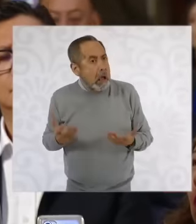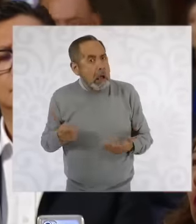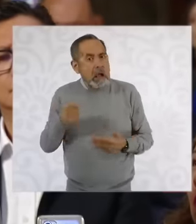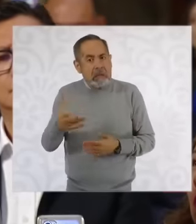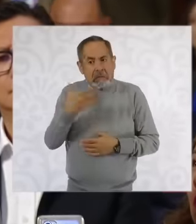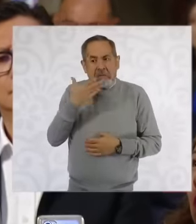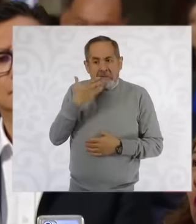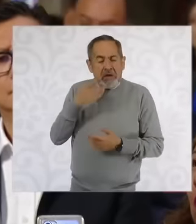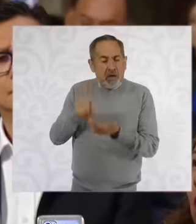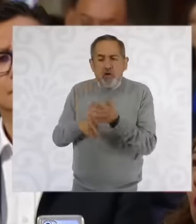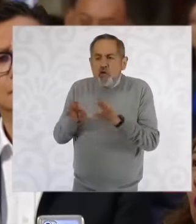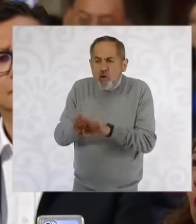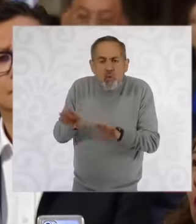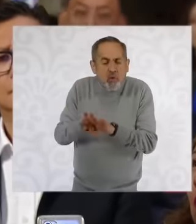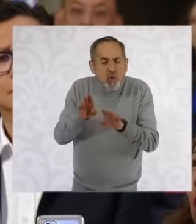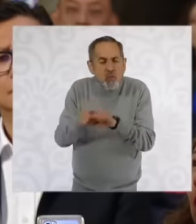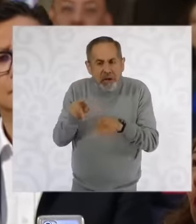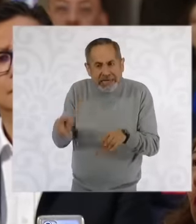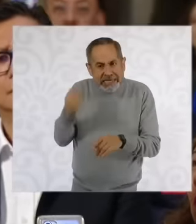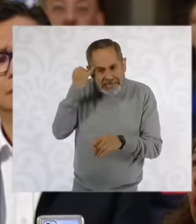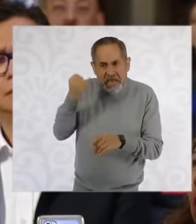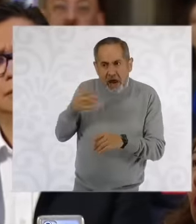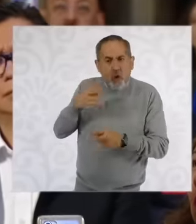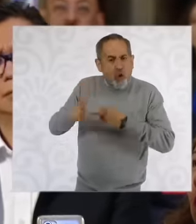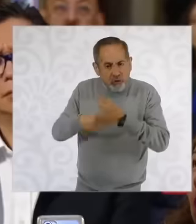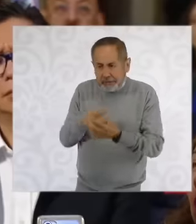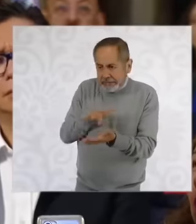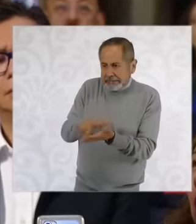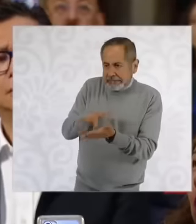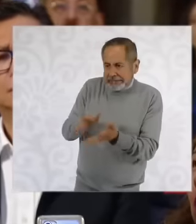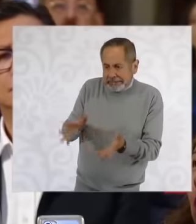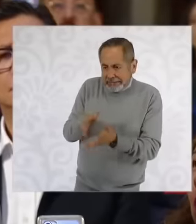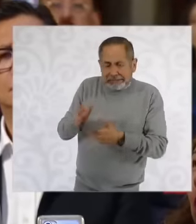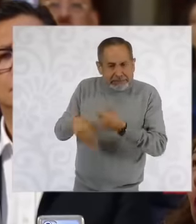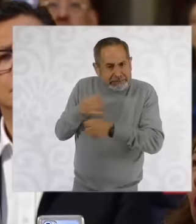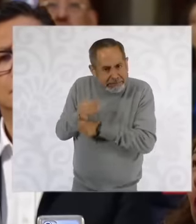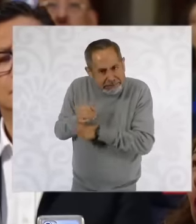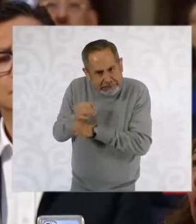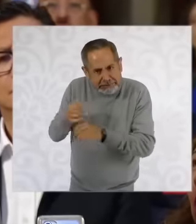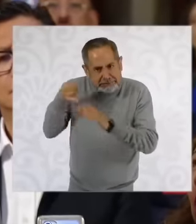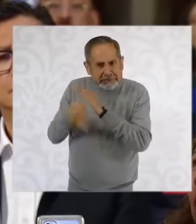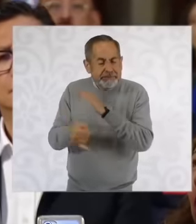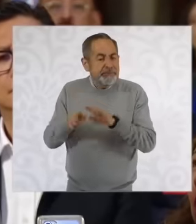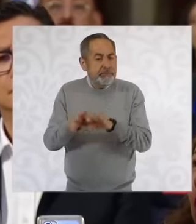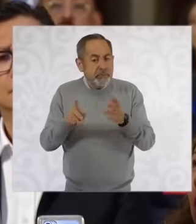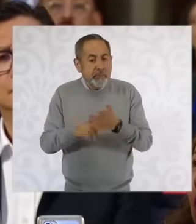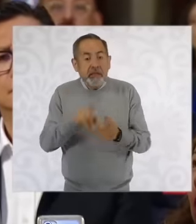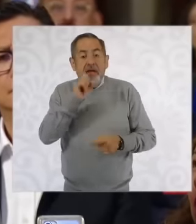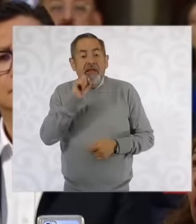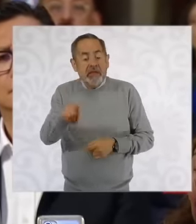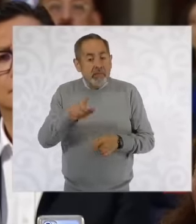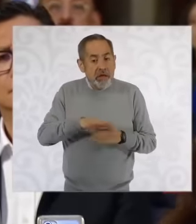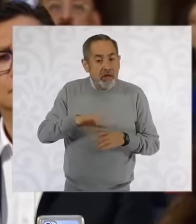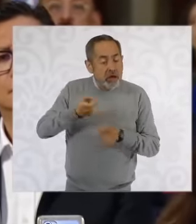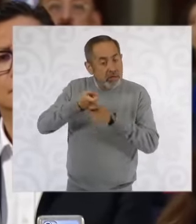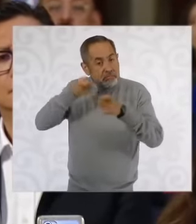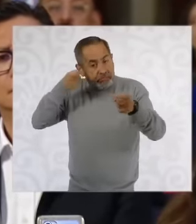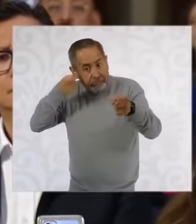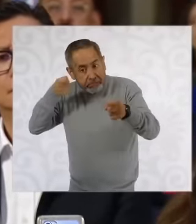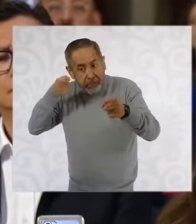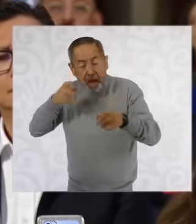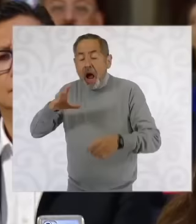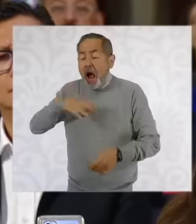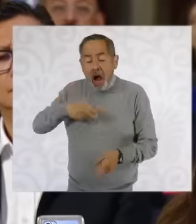the army and the arms industry of Mexico there is the squat rifle which well has a high